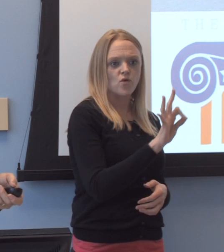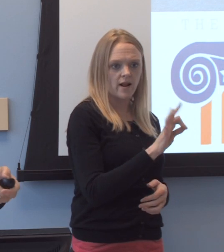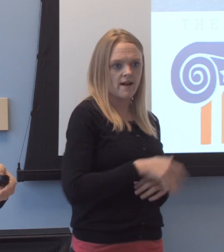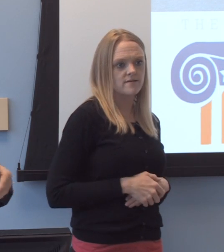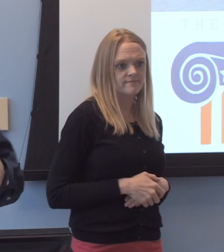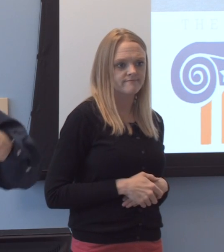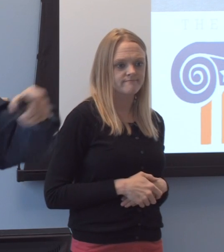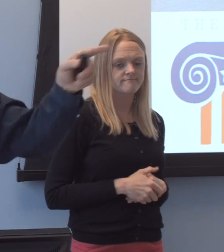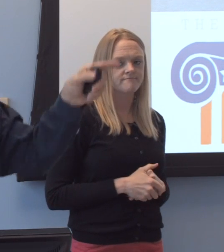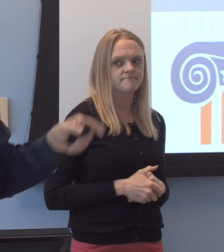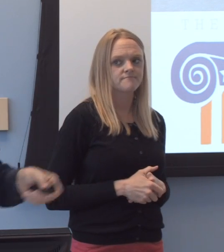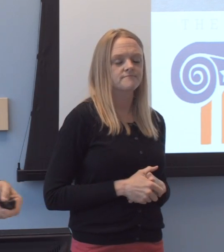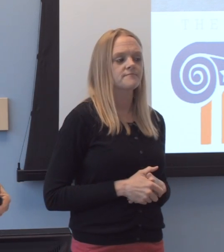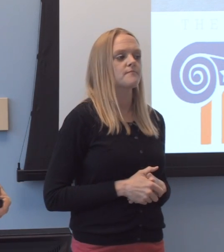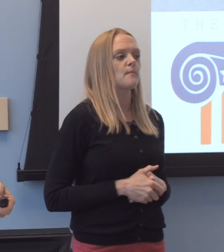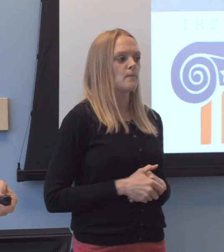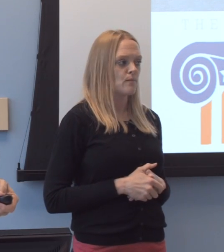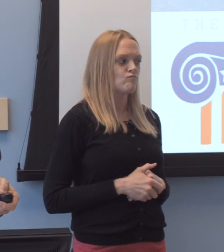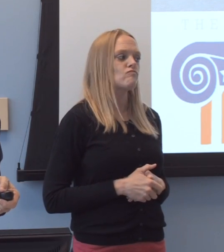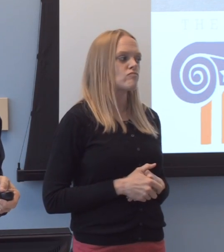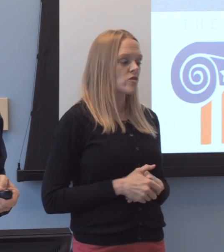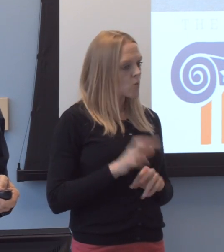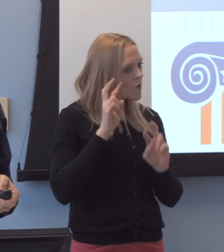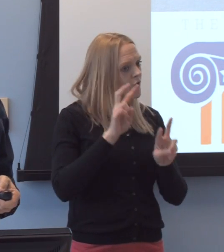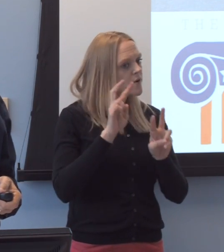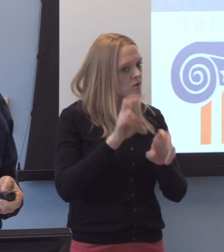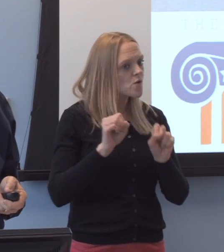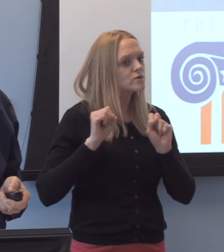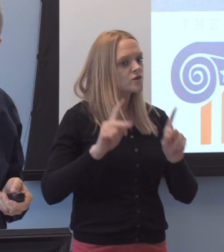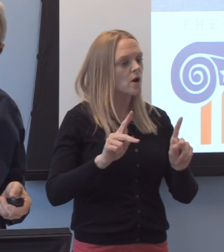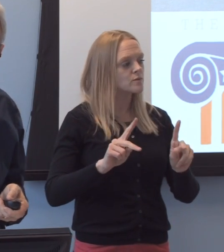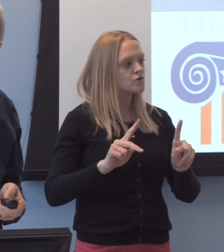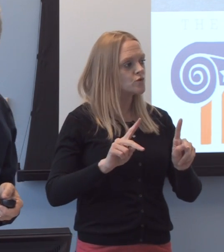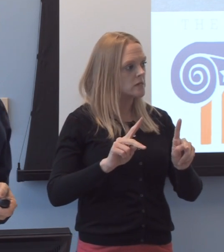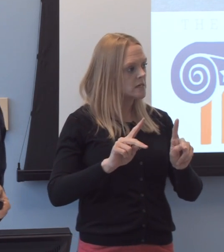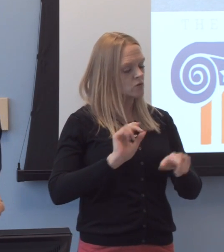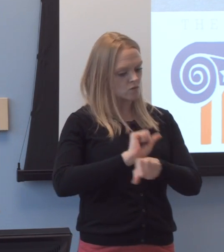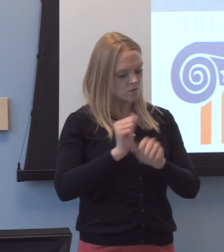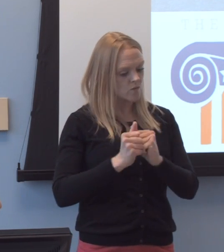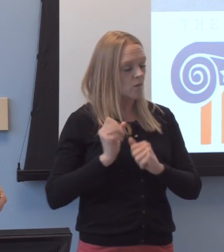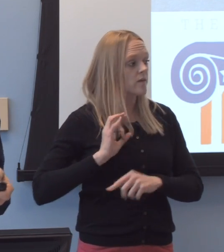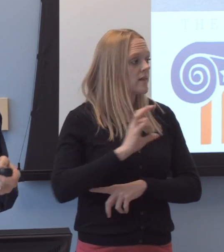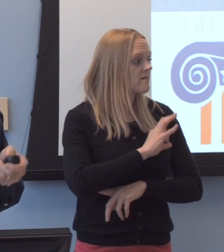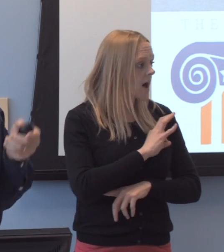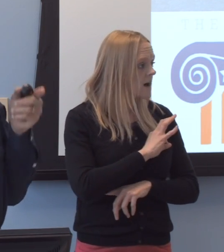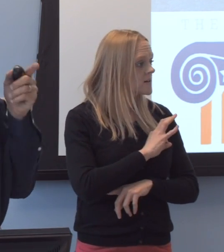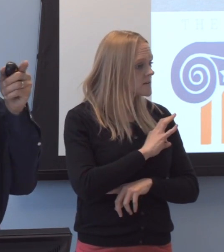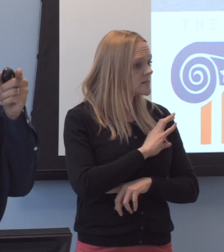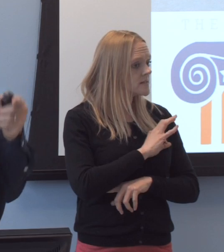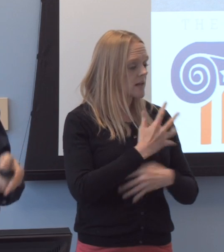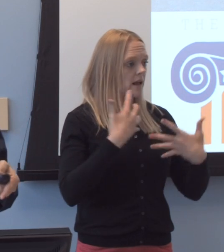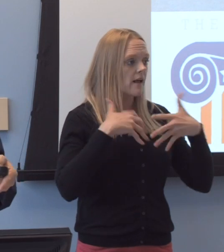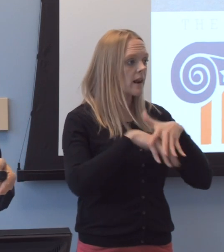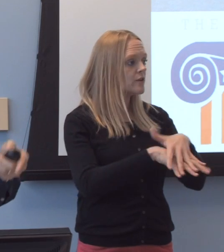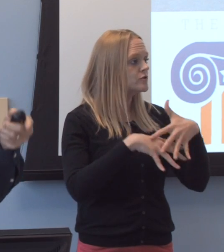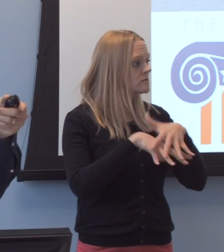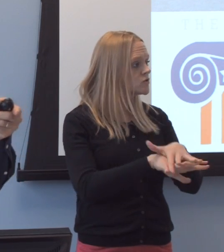And again, there-we're looking forward to opportunities to collaborate with faculty in interdisciplinary work to better understand